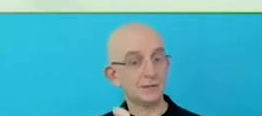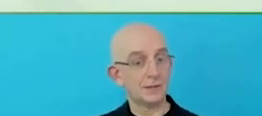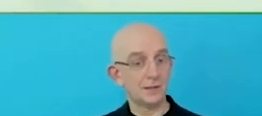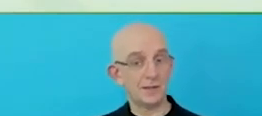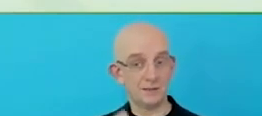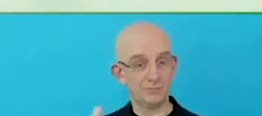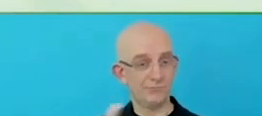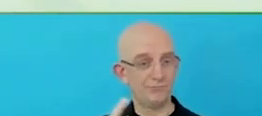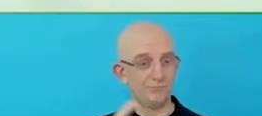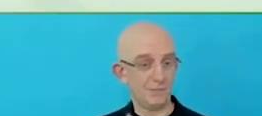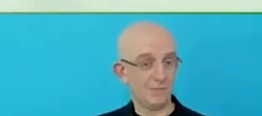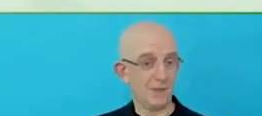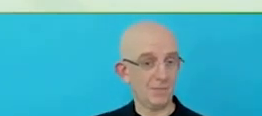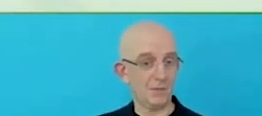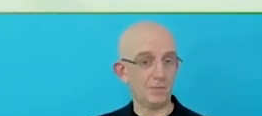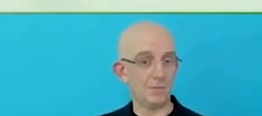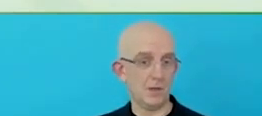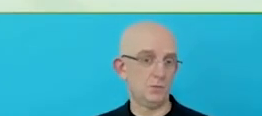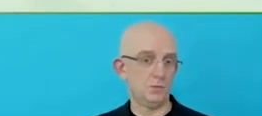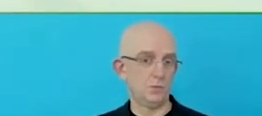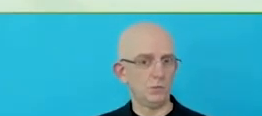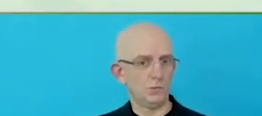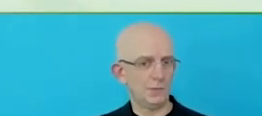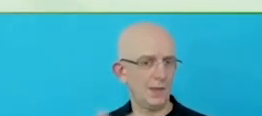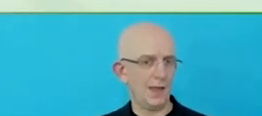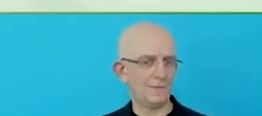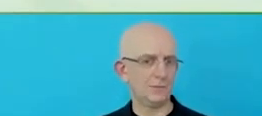You know, big shout out to them, they are great partners with me and